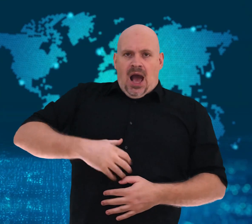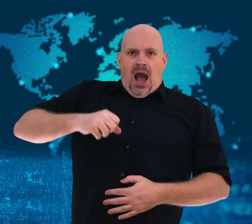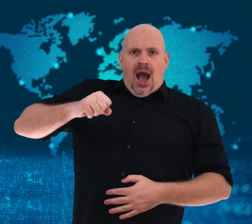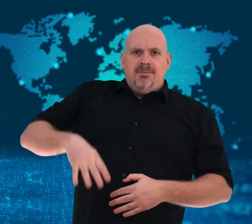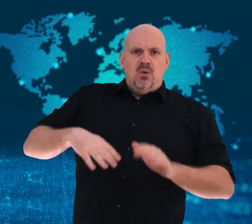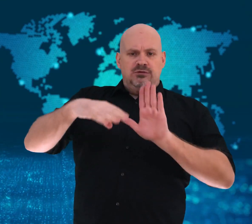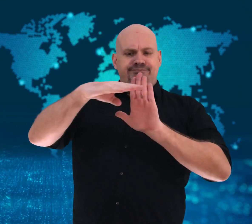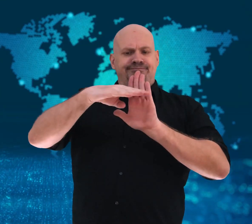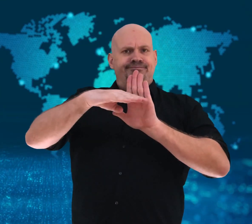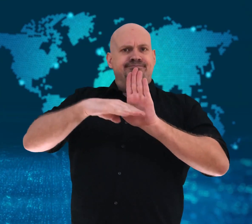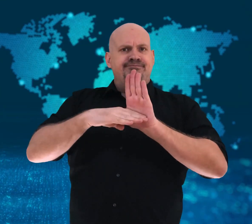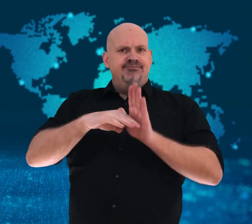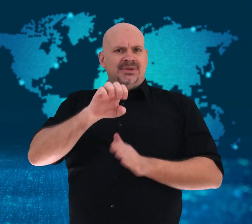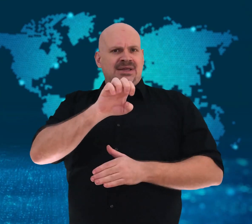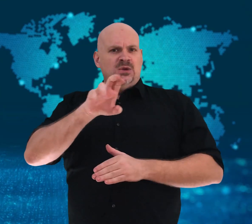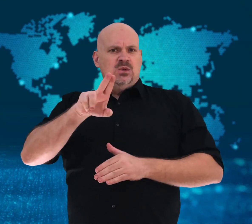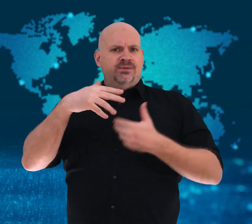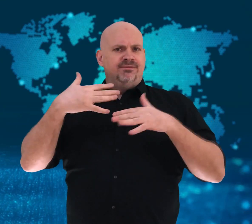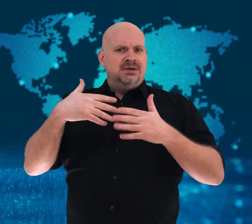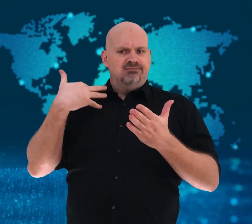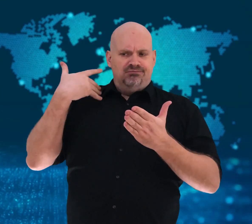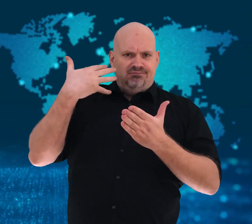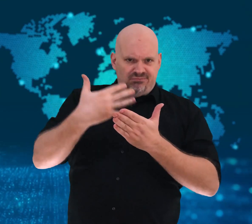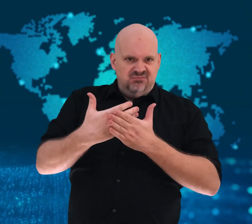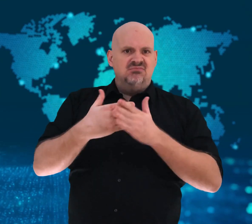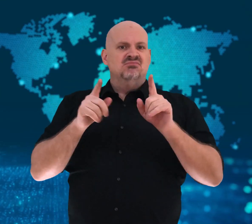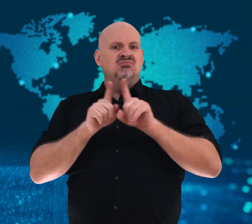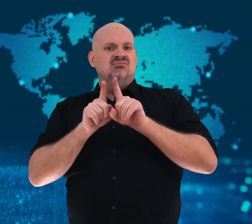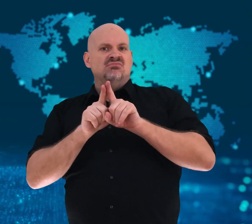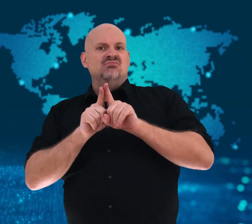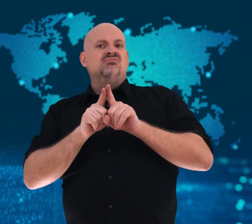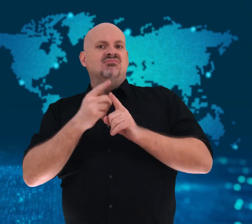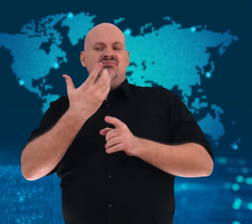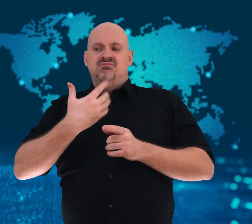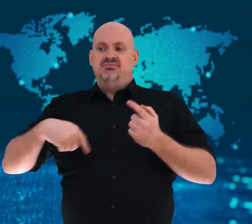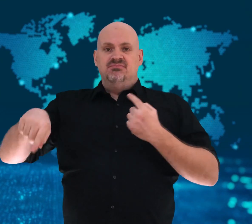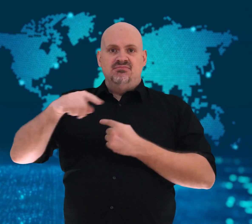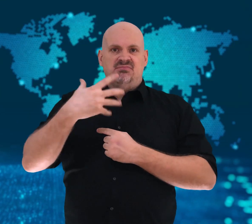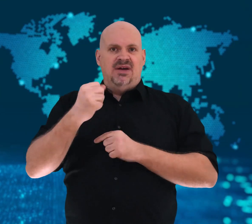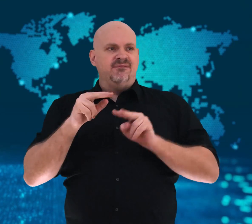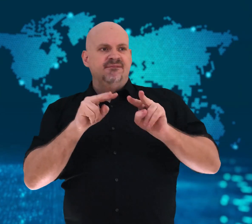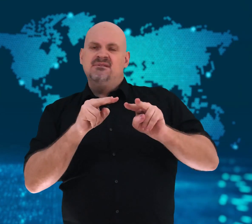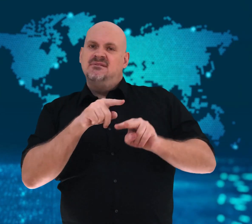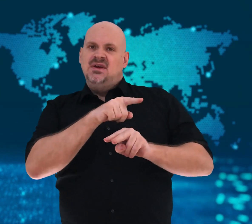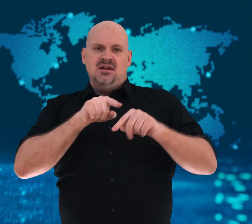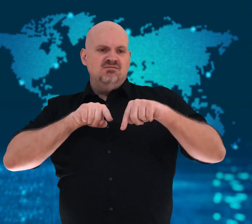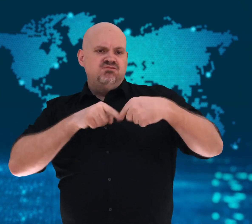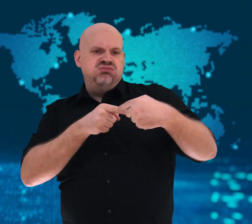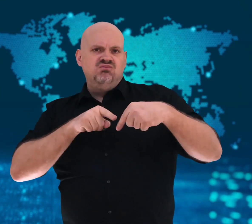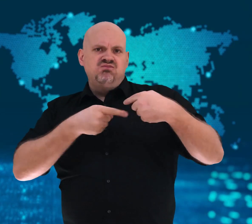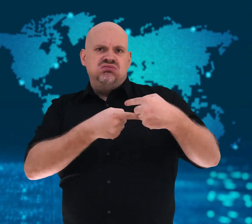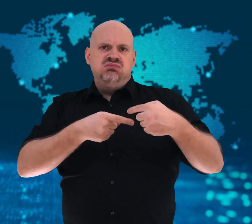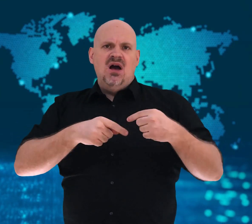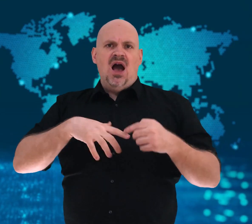criticized for opposing abortion. Because of this,